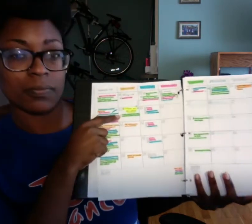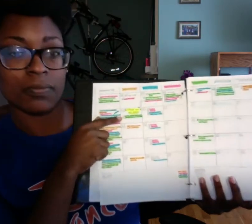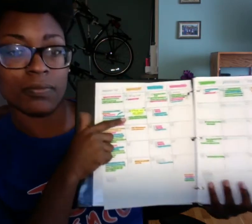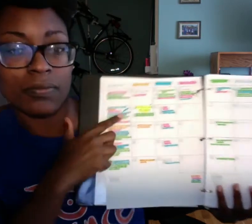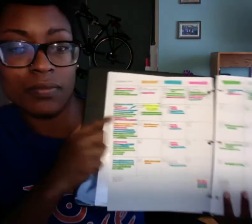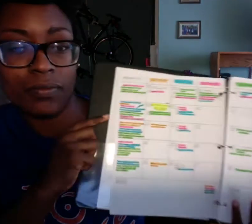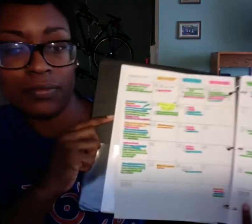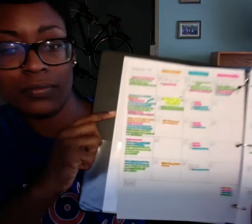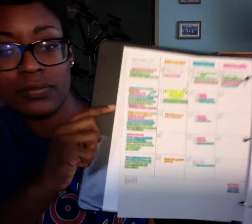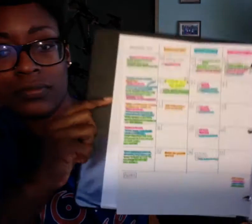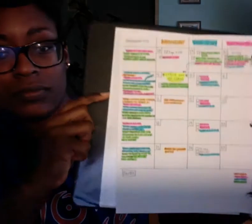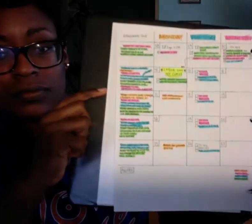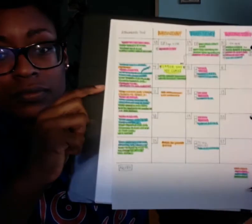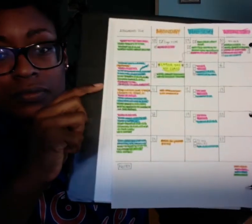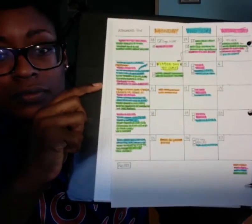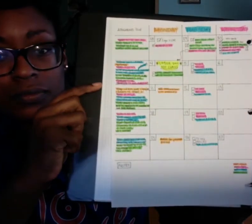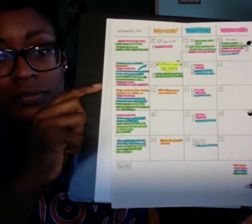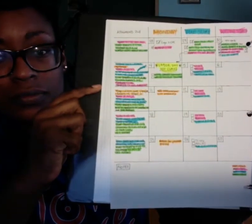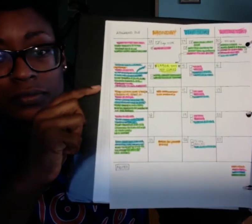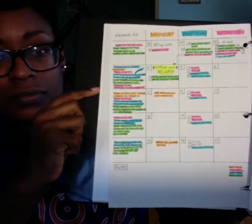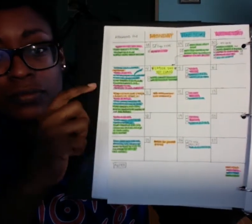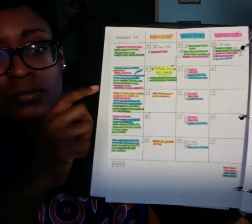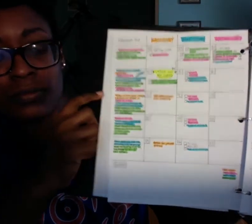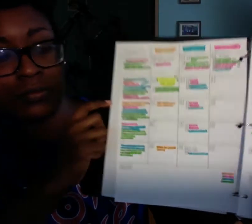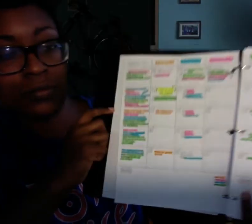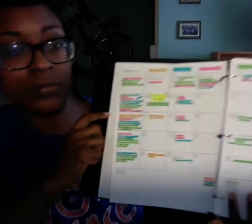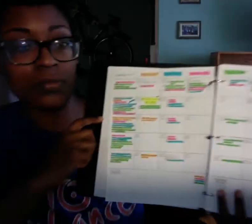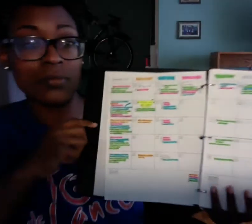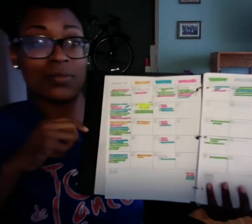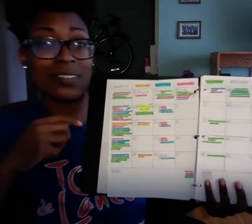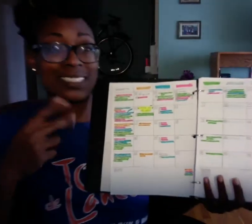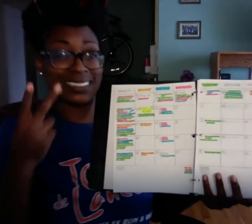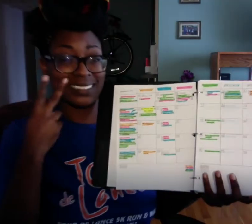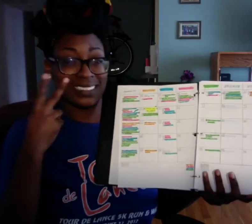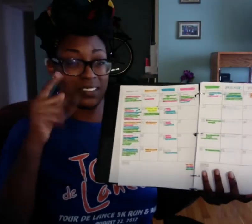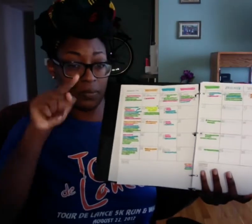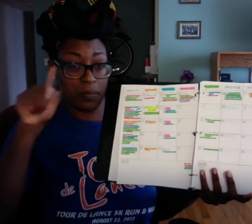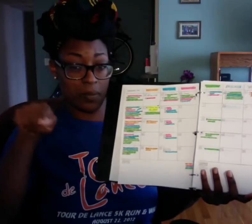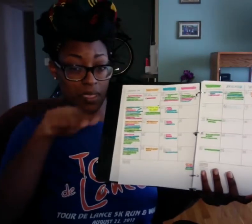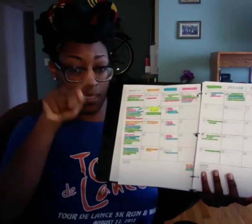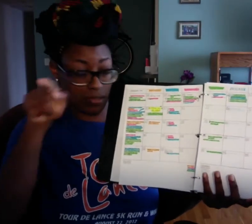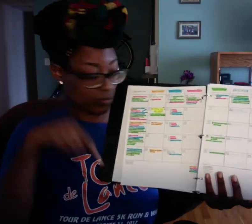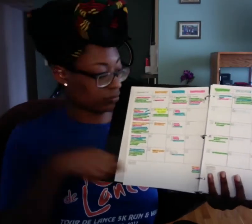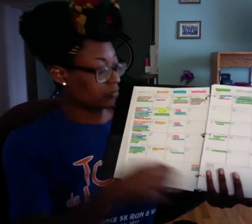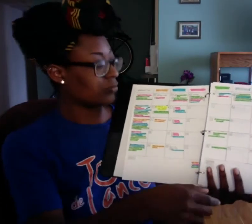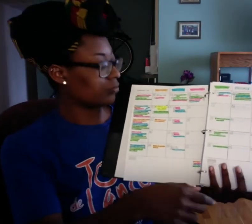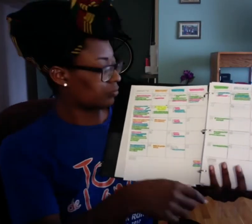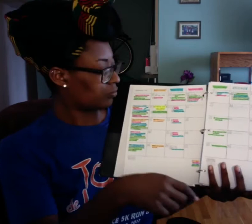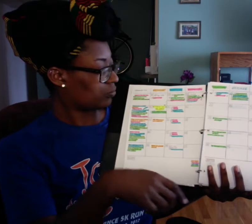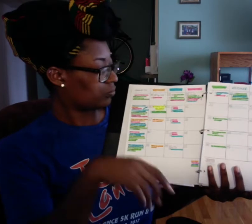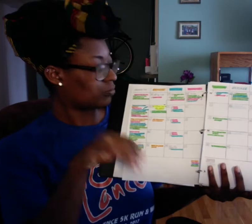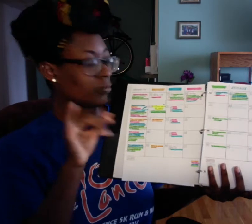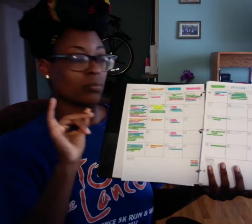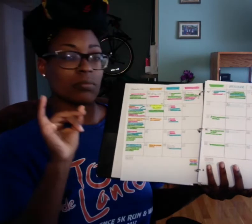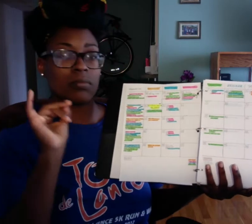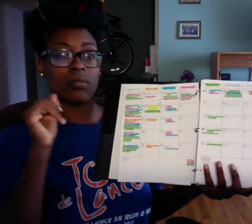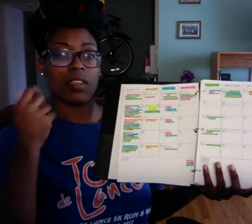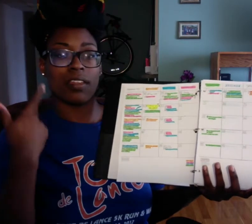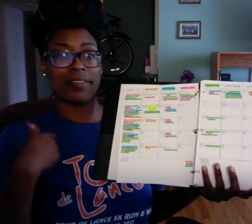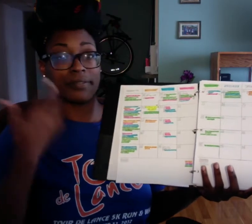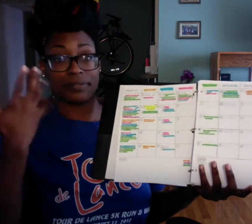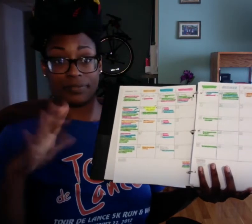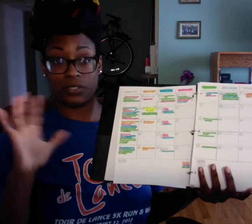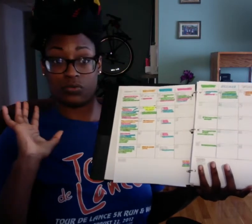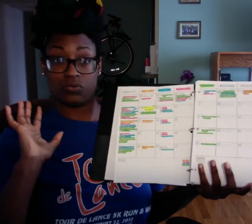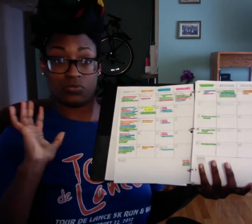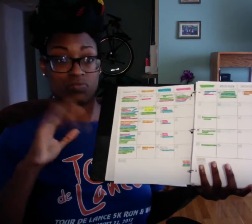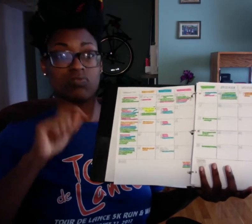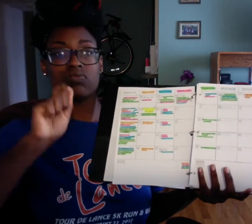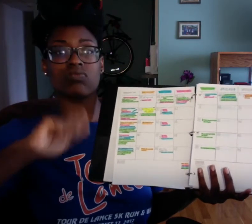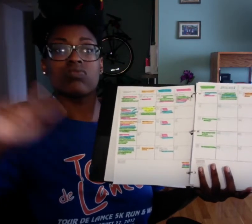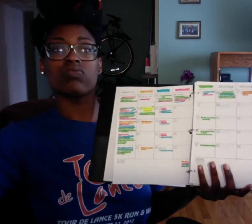And if you can see--here I'll old it a little closer--those little boxes if I finish an